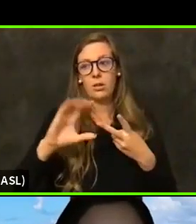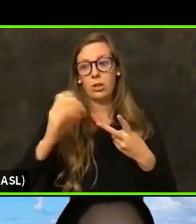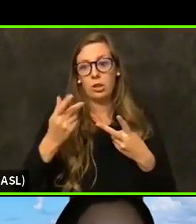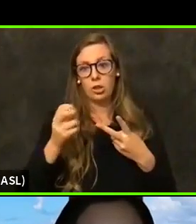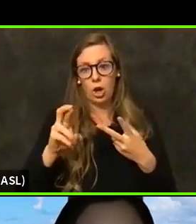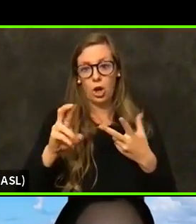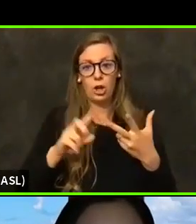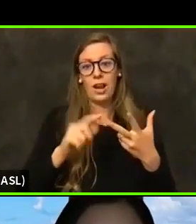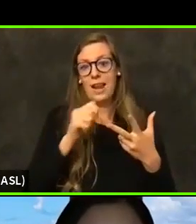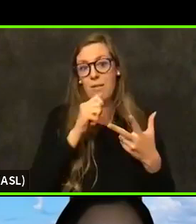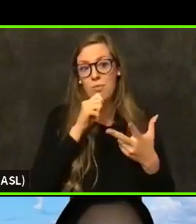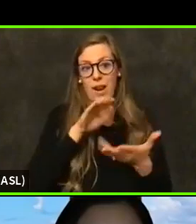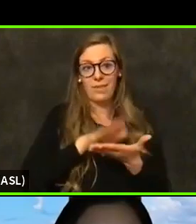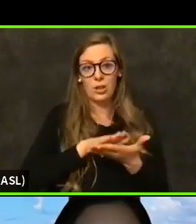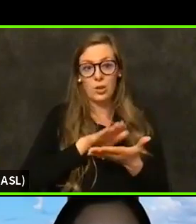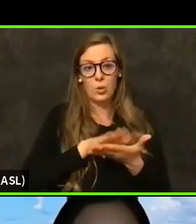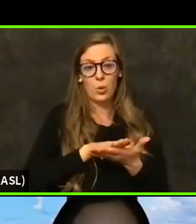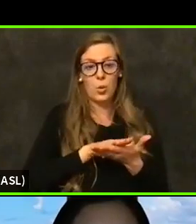But as to the actual breakdown, I don't